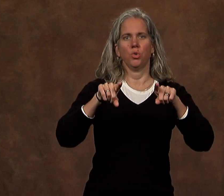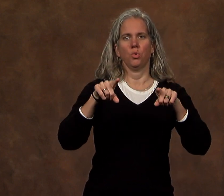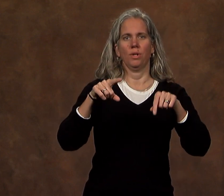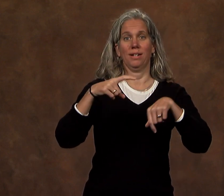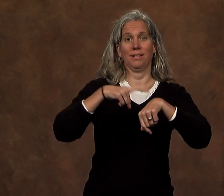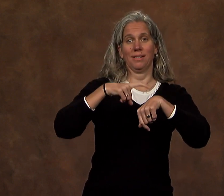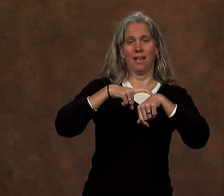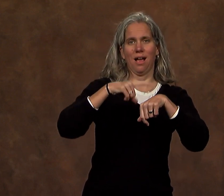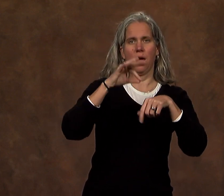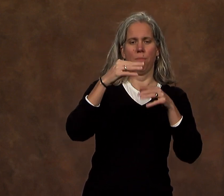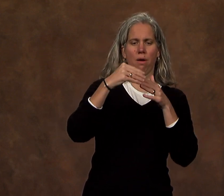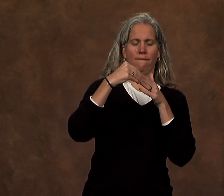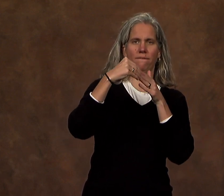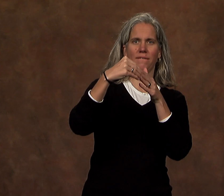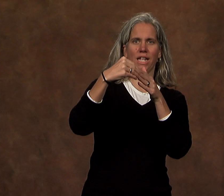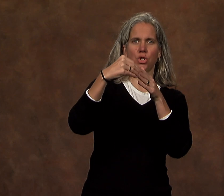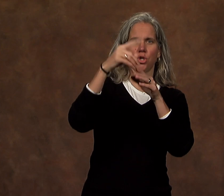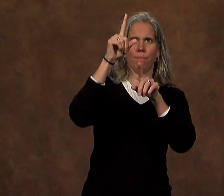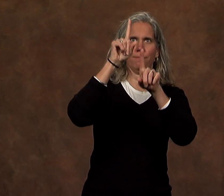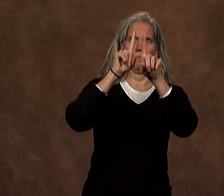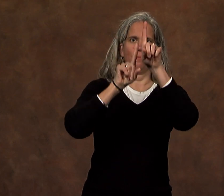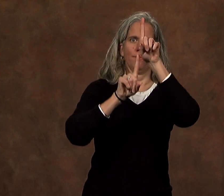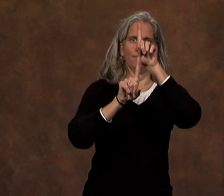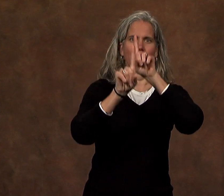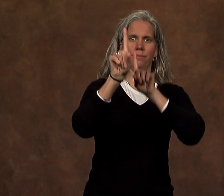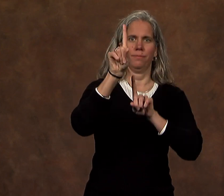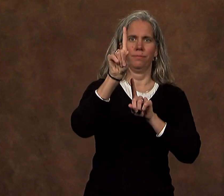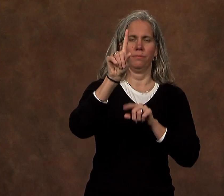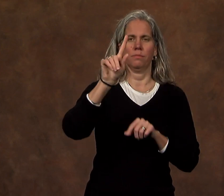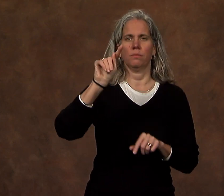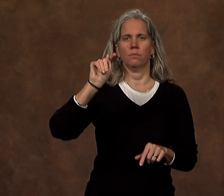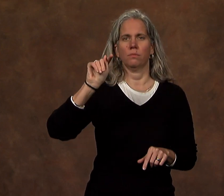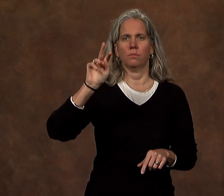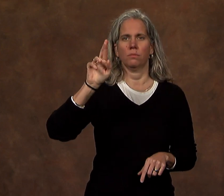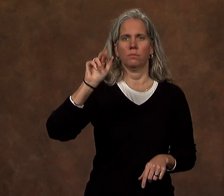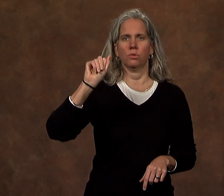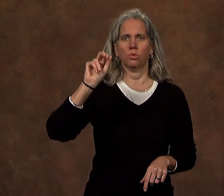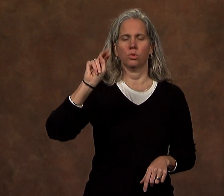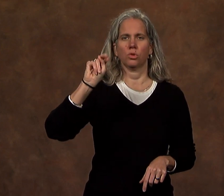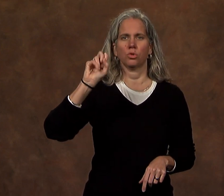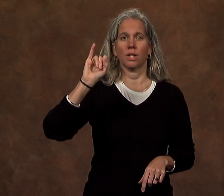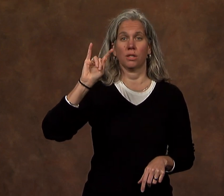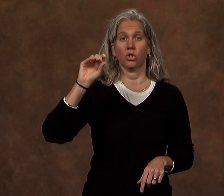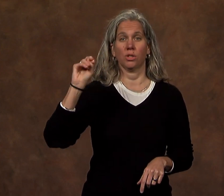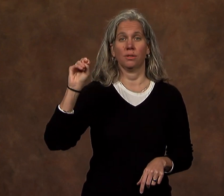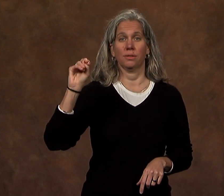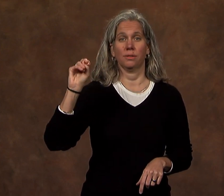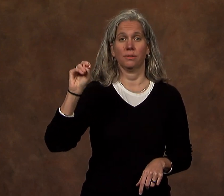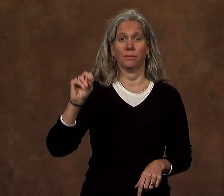of important leadership transition.